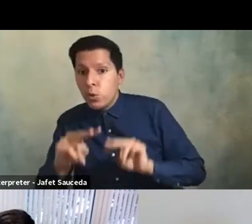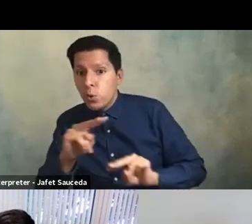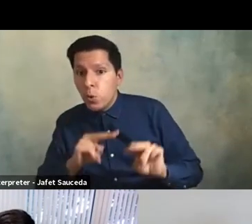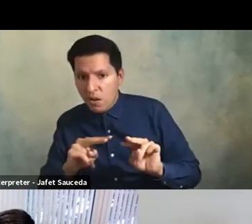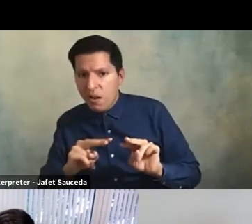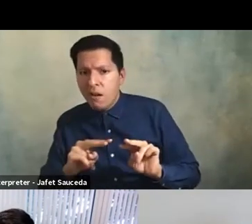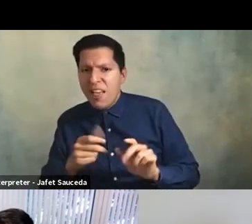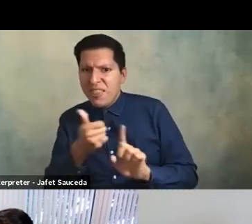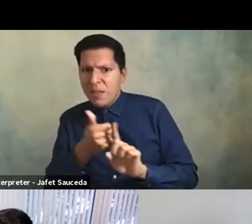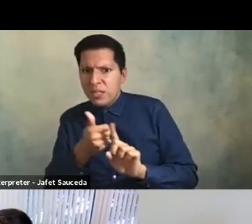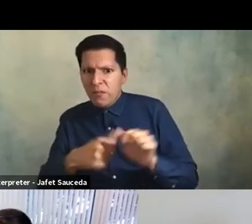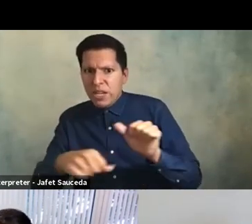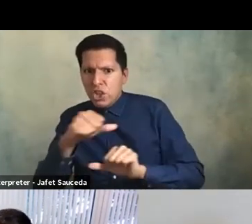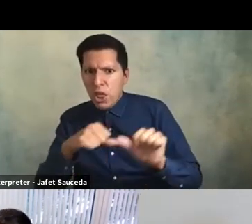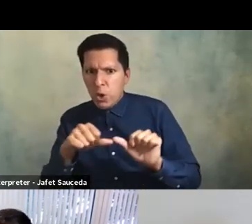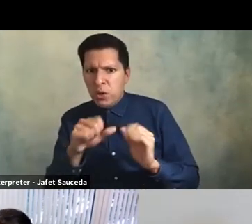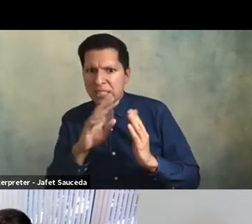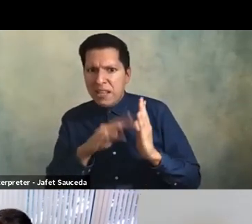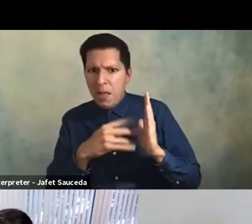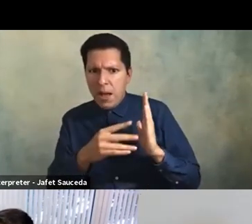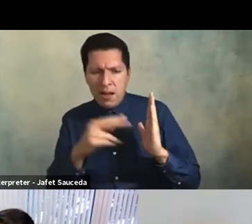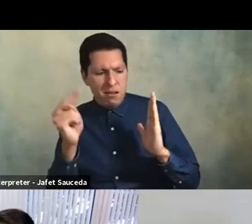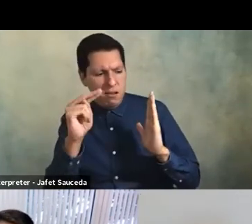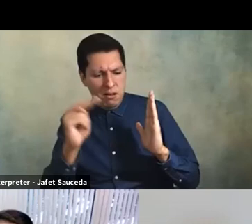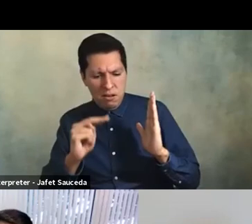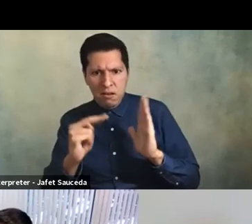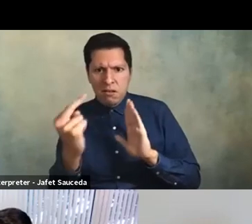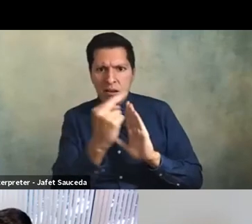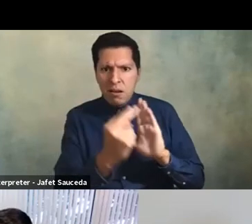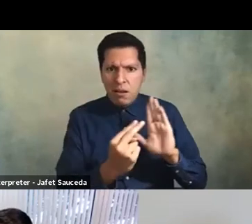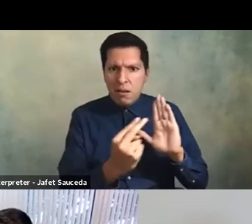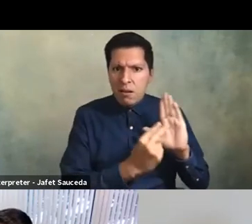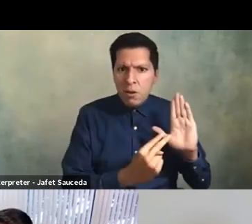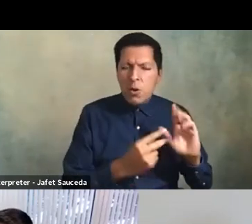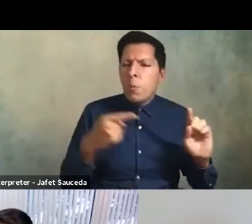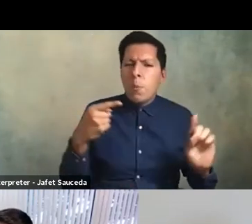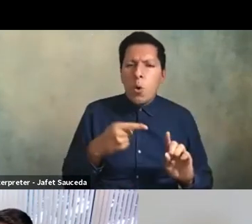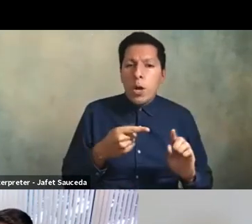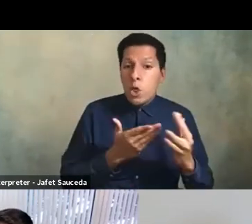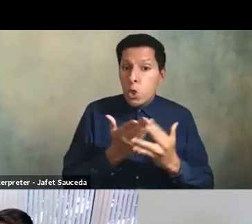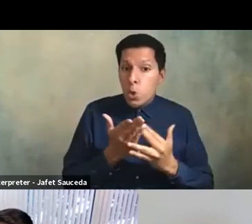each other's syllabi and you know through these syllabus review workshops they then